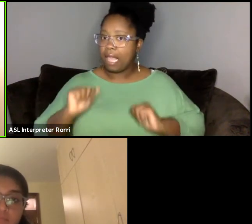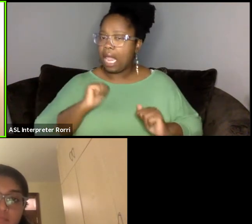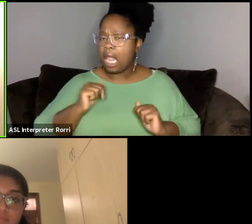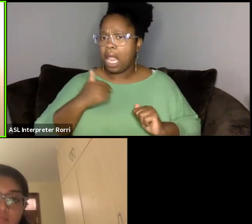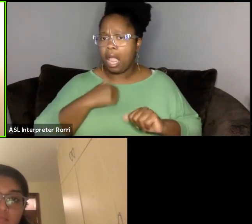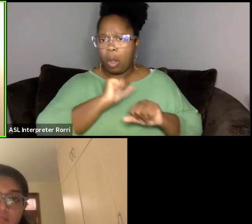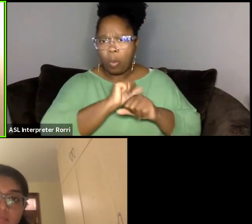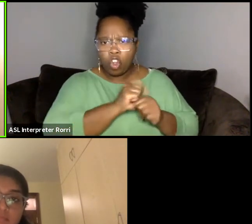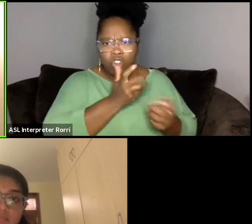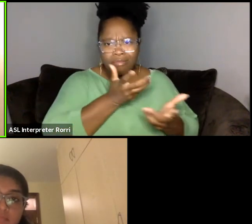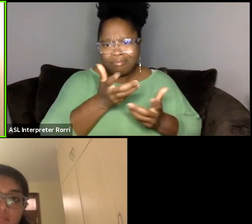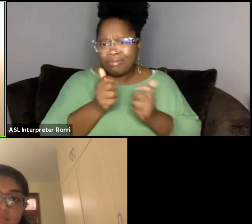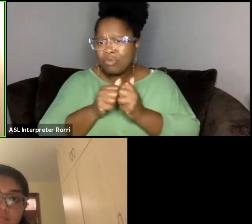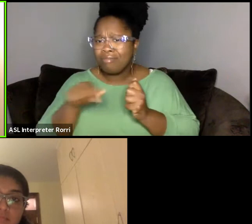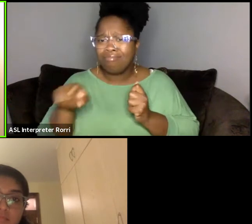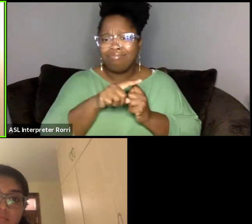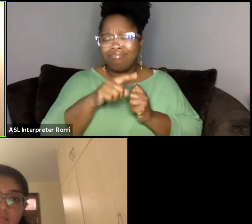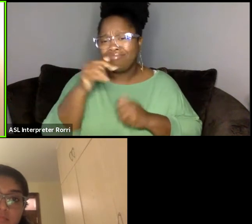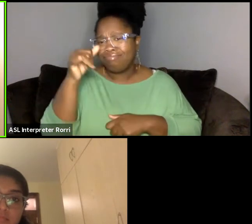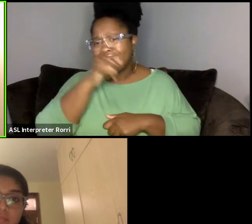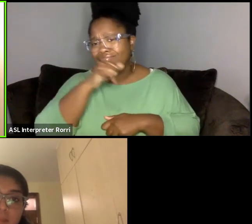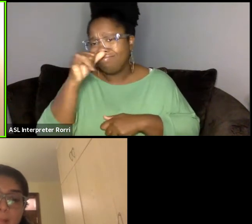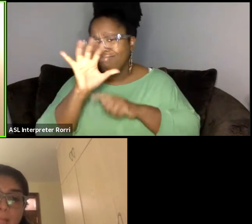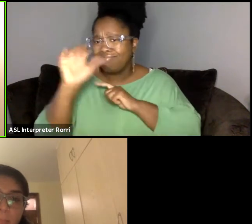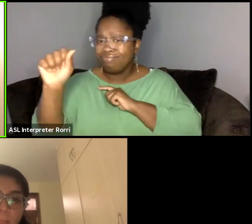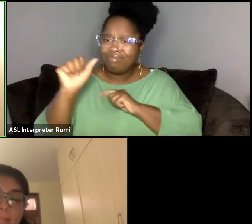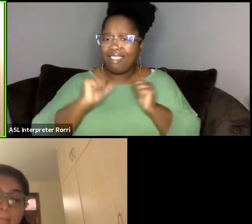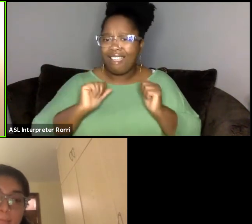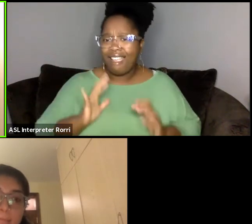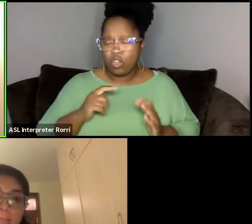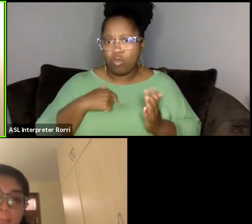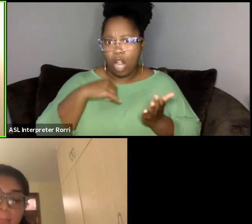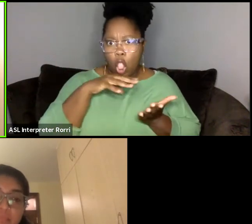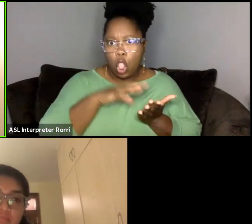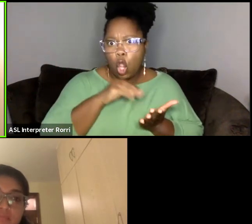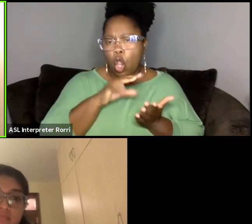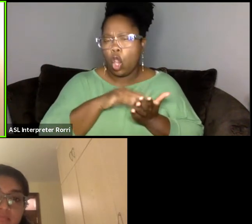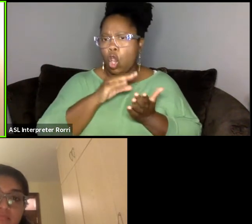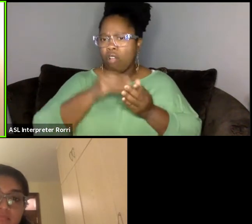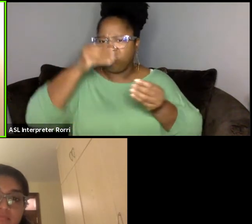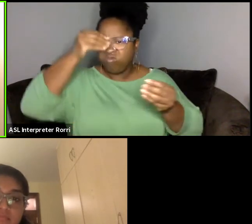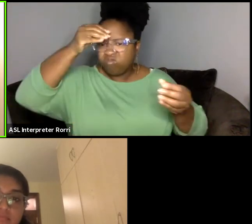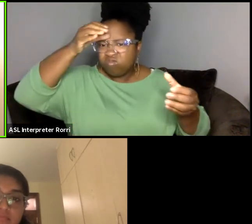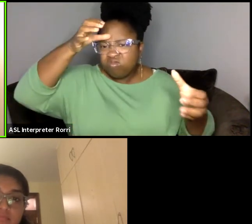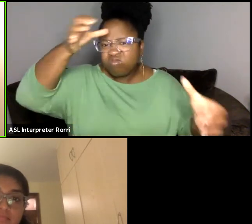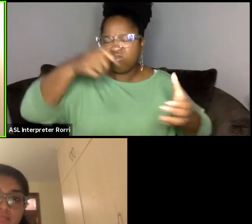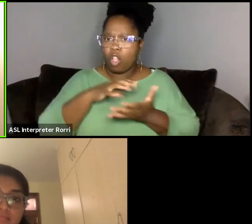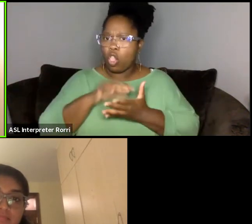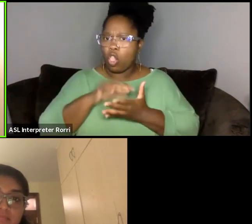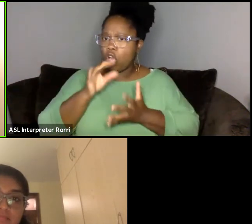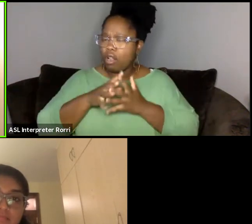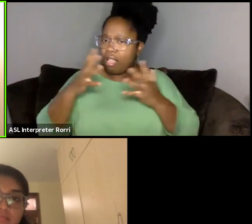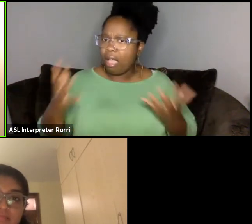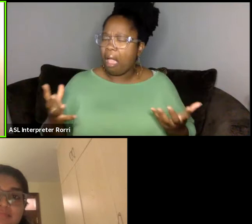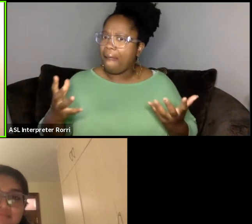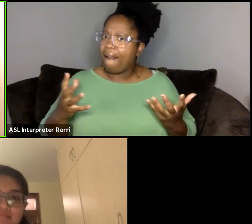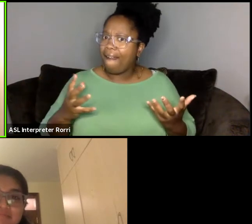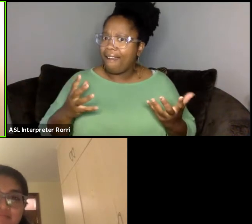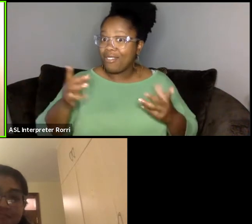and I learned a lot and decided it was something that I would like to continue to do.